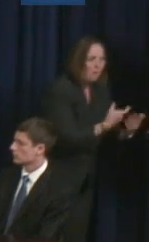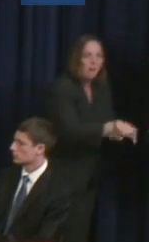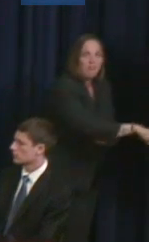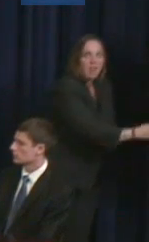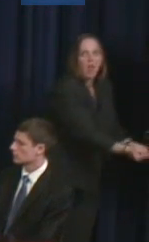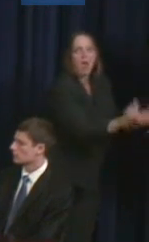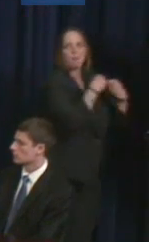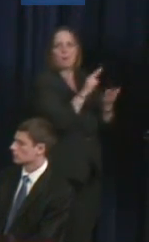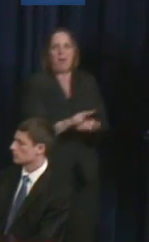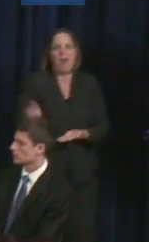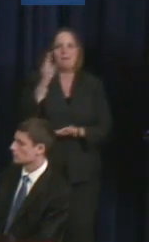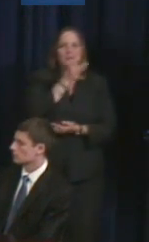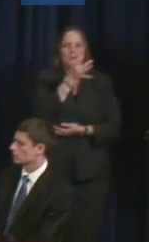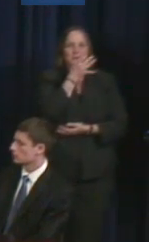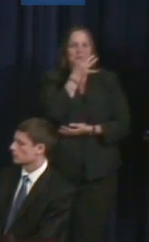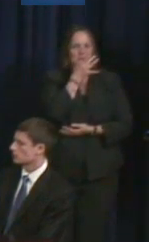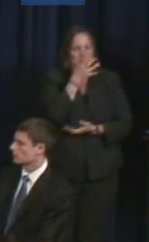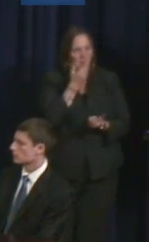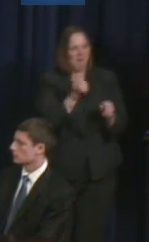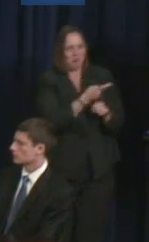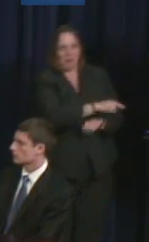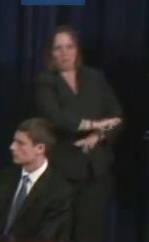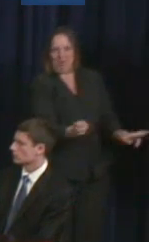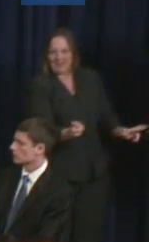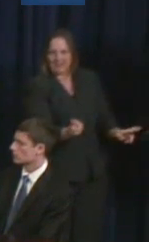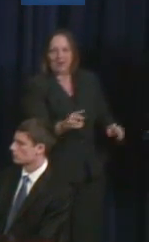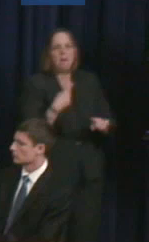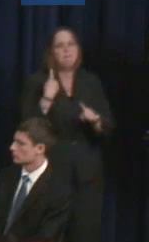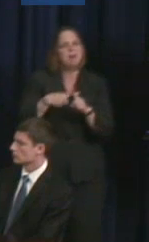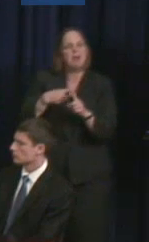adapted athletics has done for my son, who was born with spina bifida.